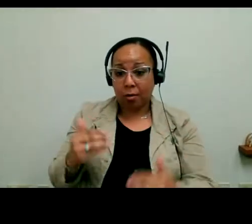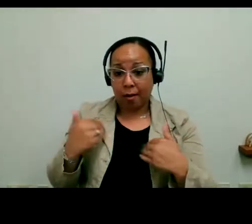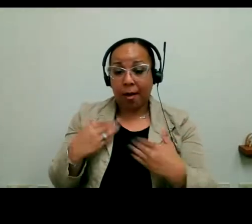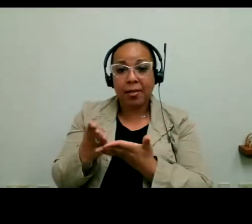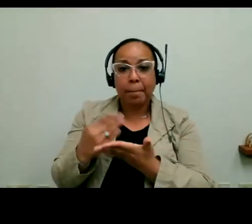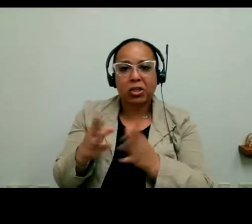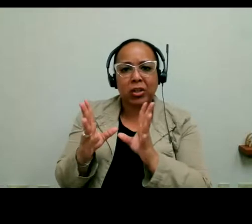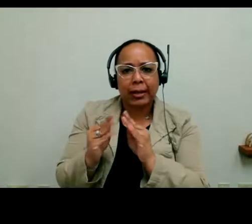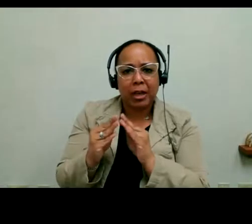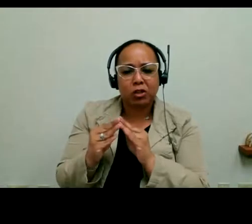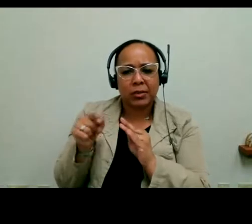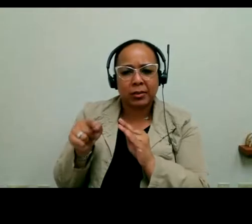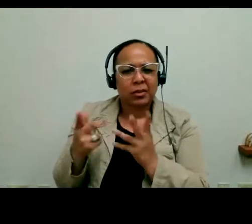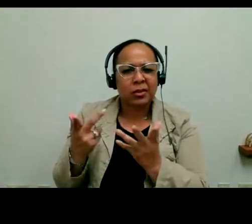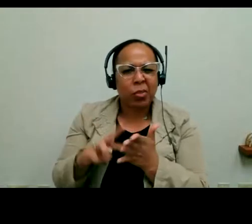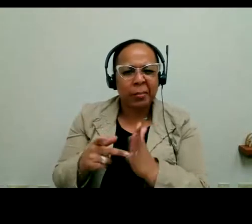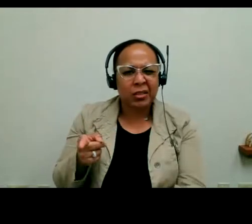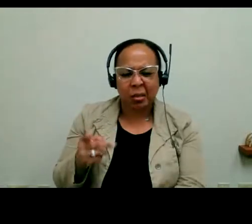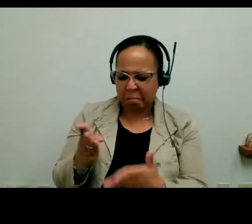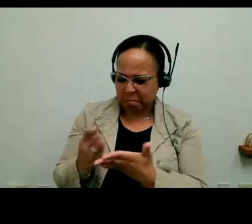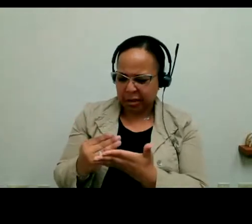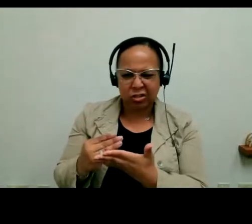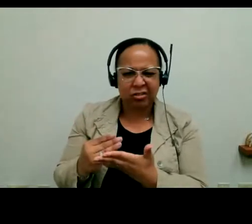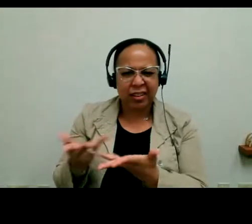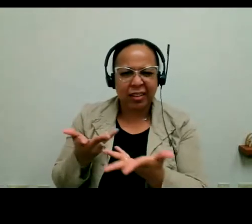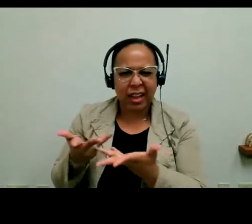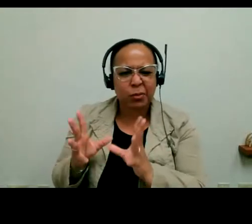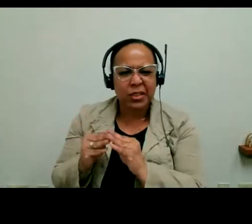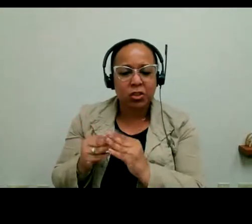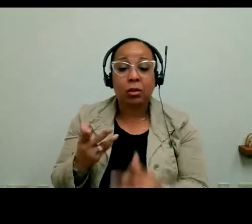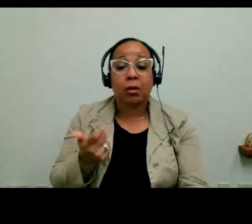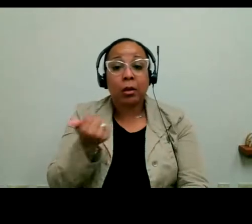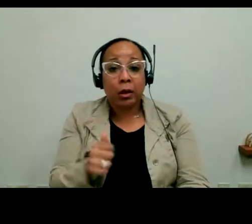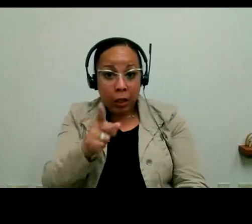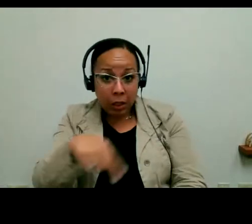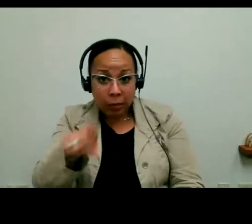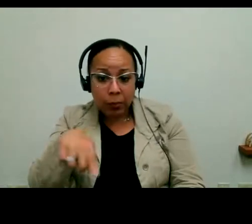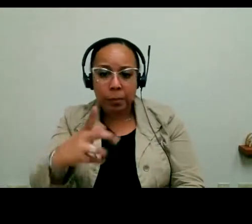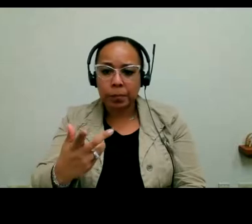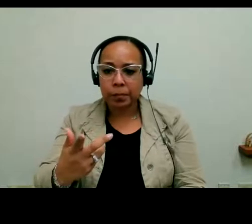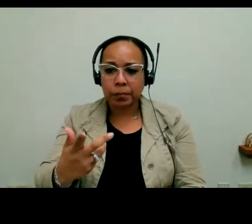City of Chicago has engagement session, that means anyone -- anybody --